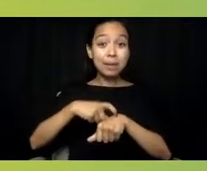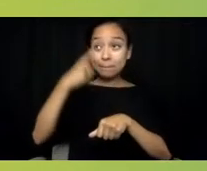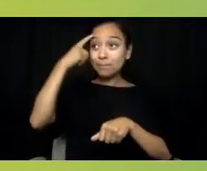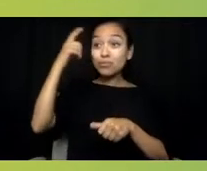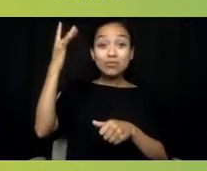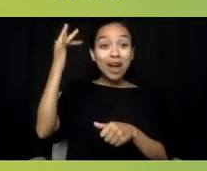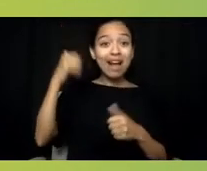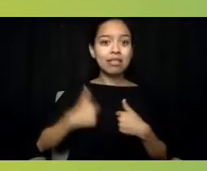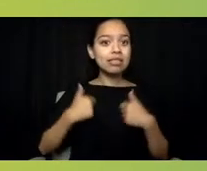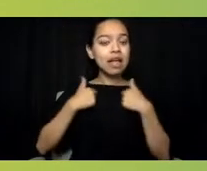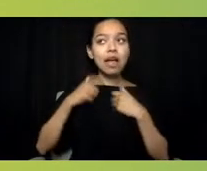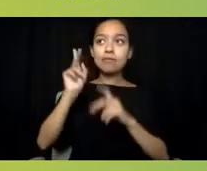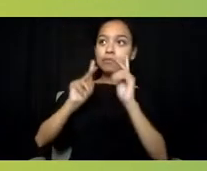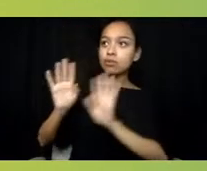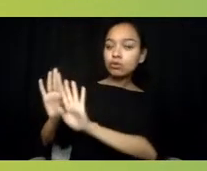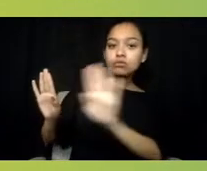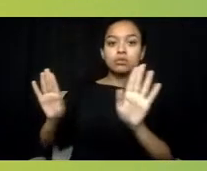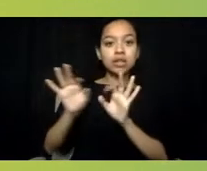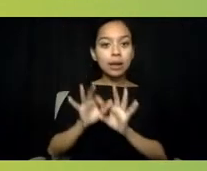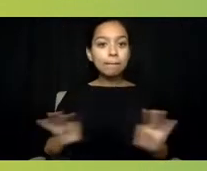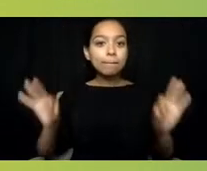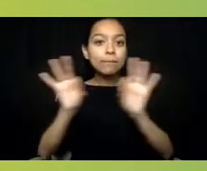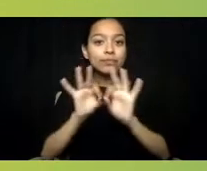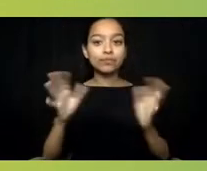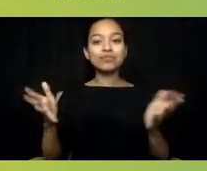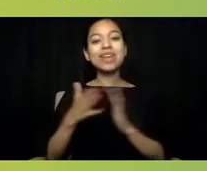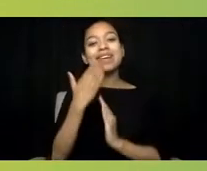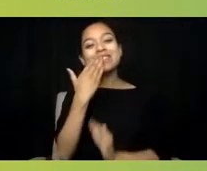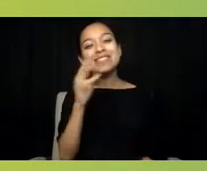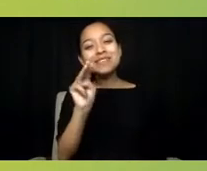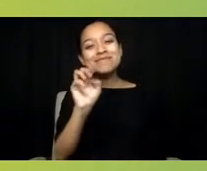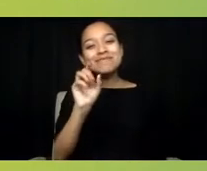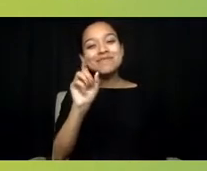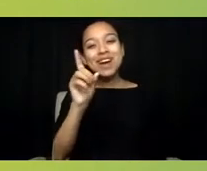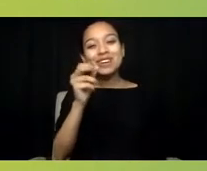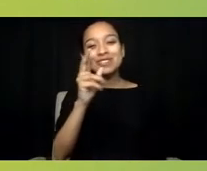because we have to do this prior to 988 getting stood up.